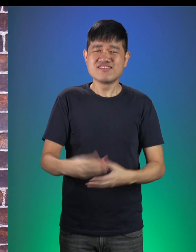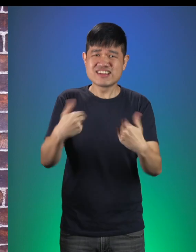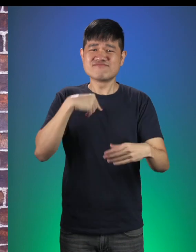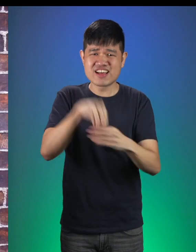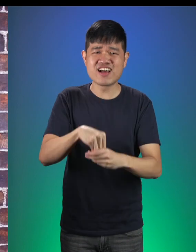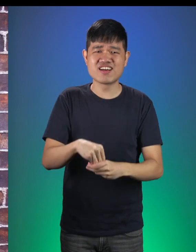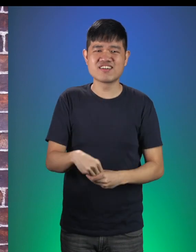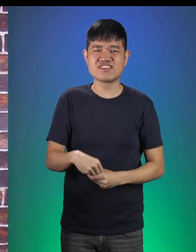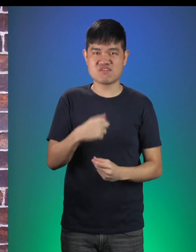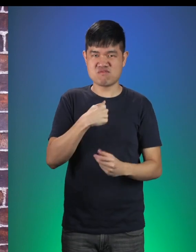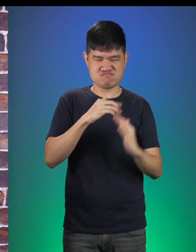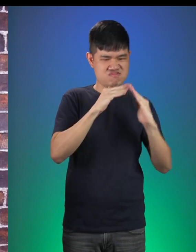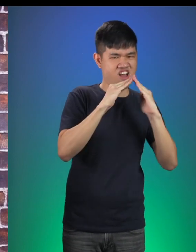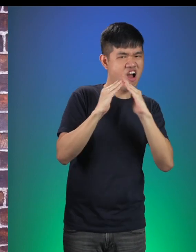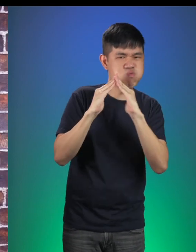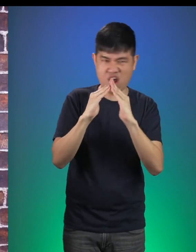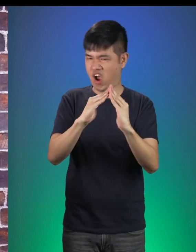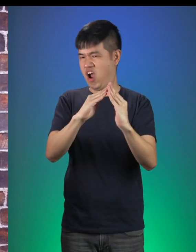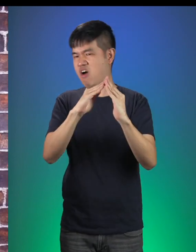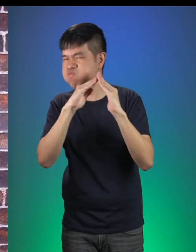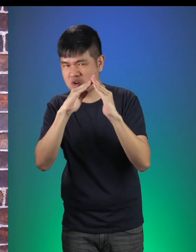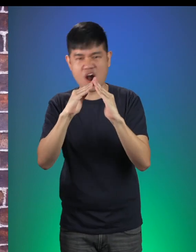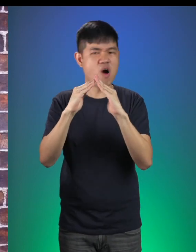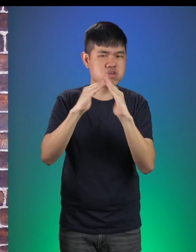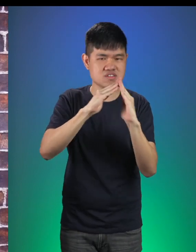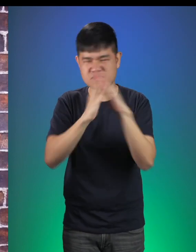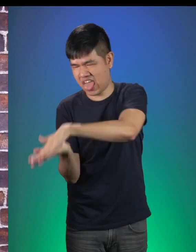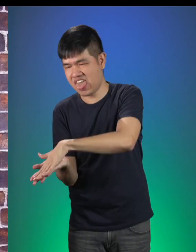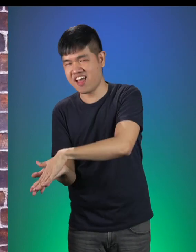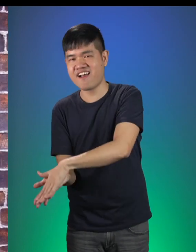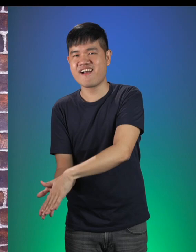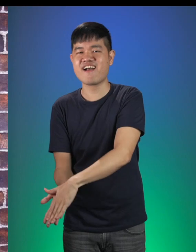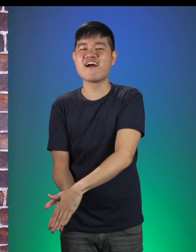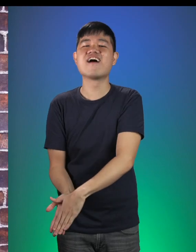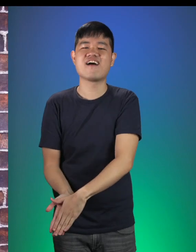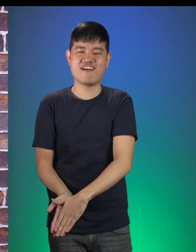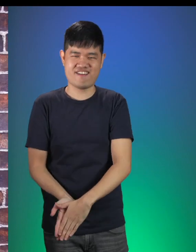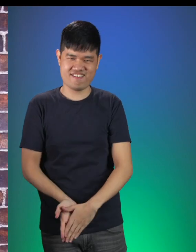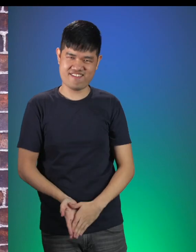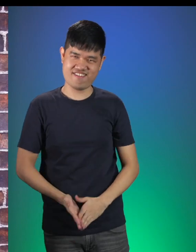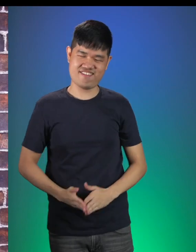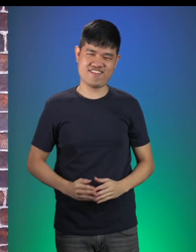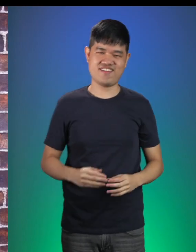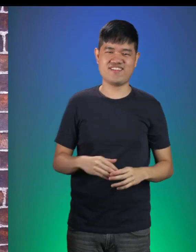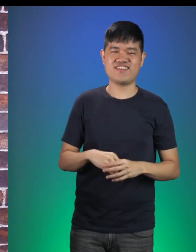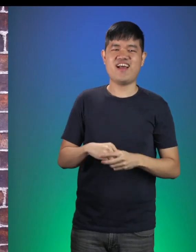Or I will huff and I will puff and I will blow your house in!